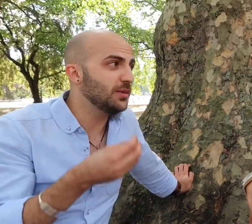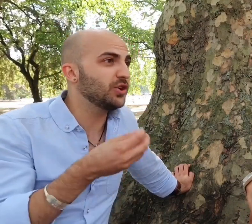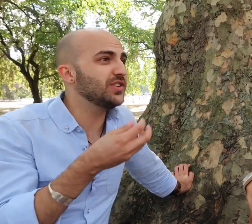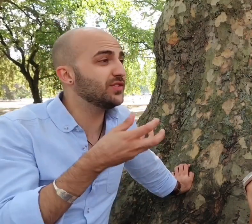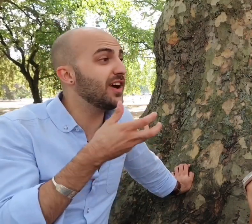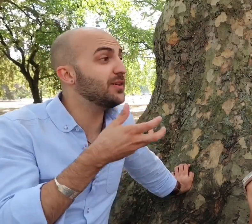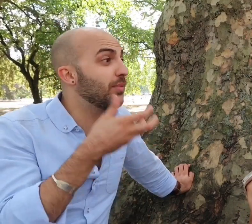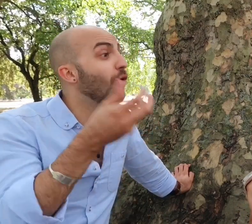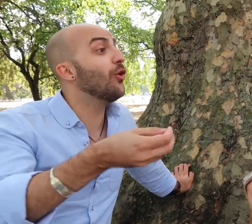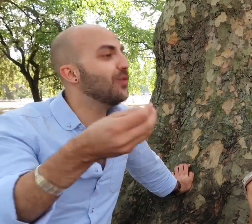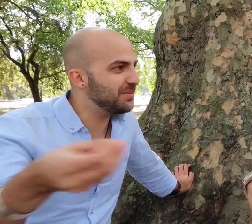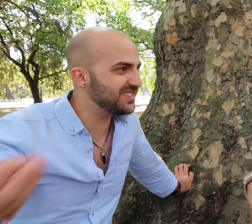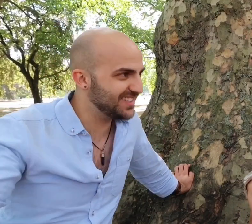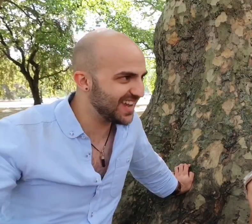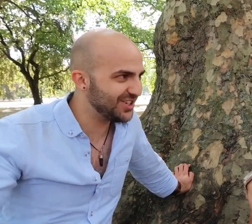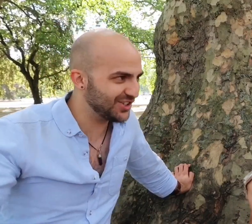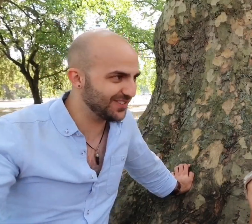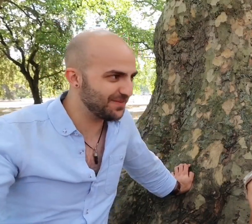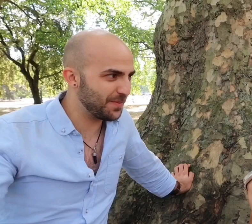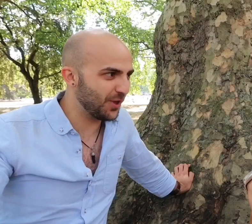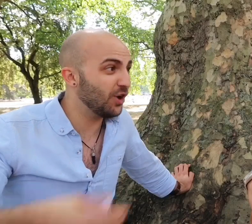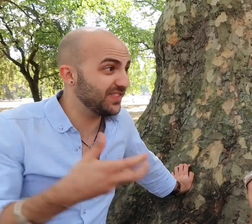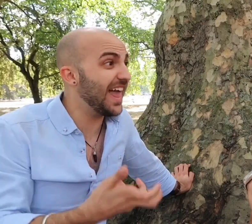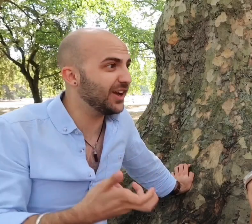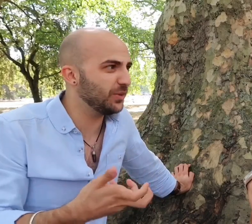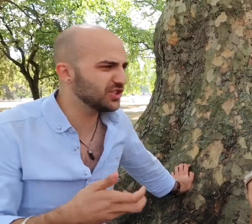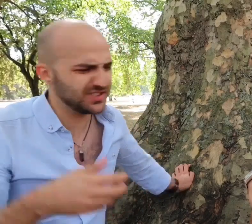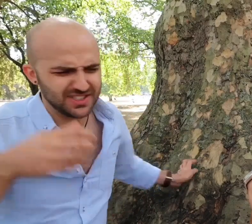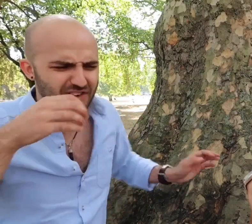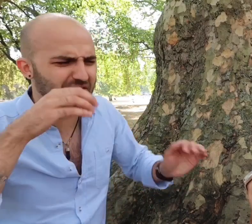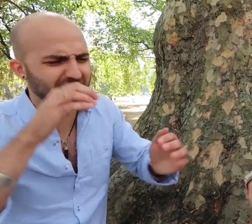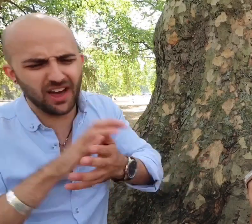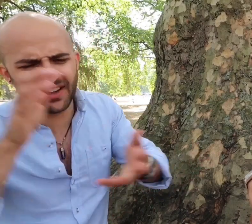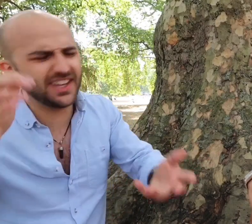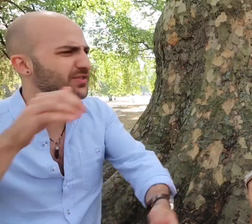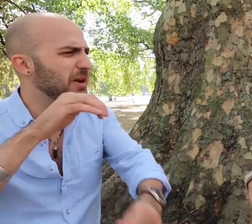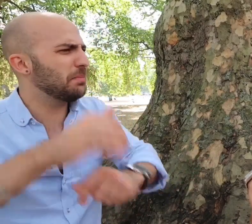because it's a very poor representation of the language, it's very clunky it's very